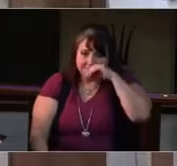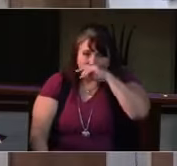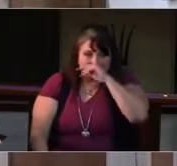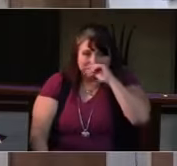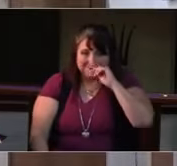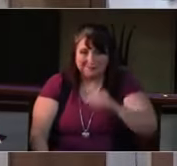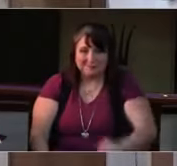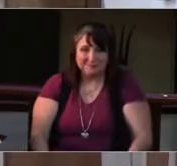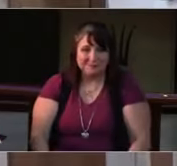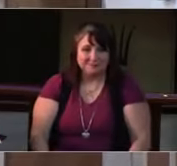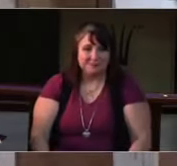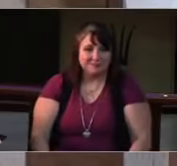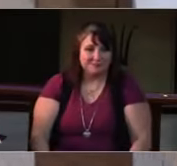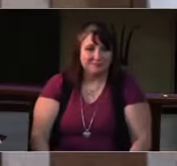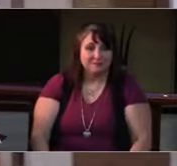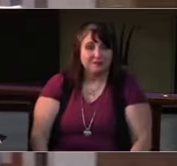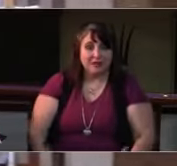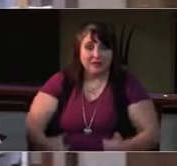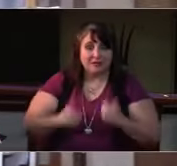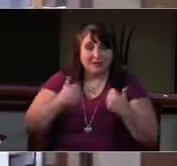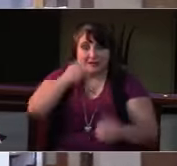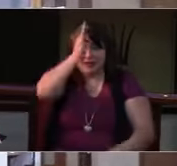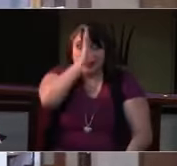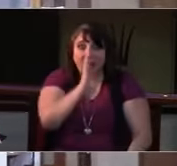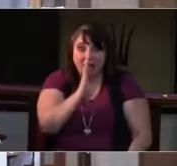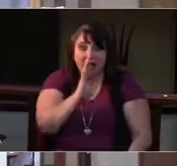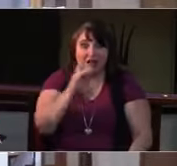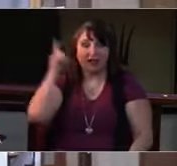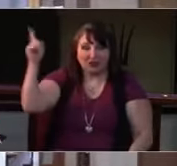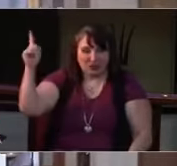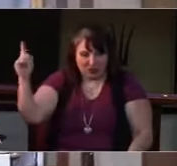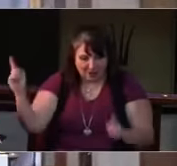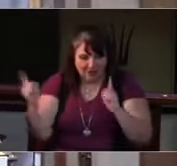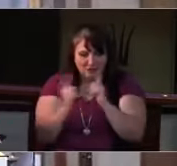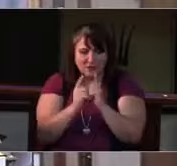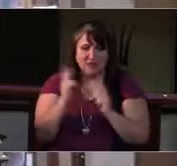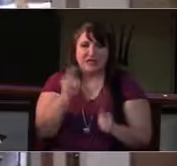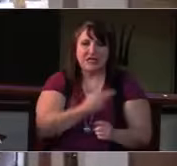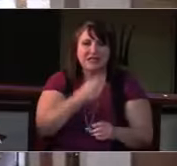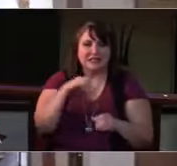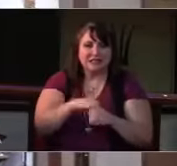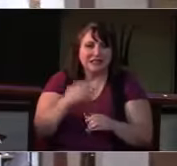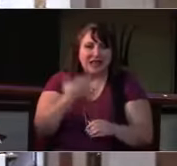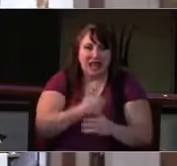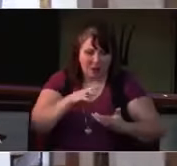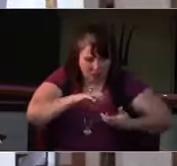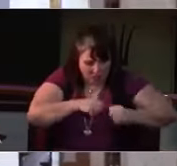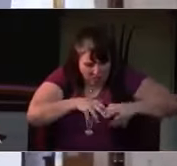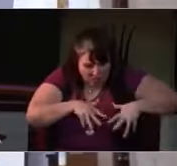Thank you for the Lamb,